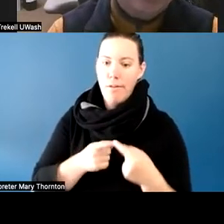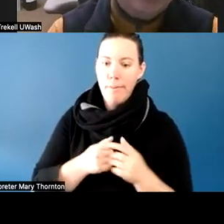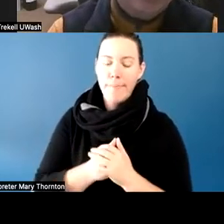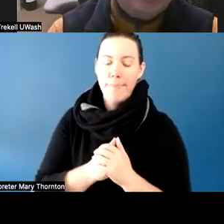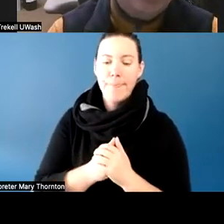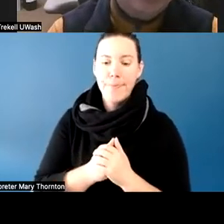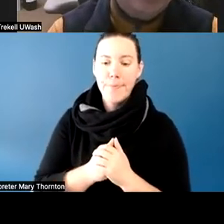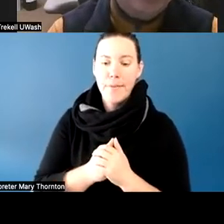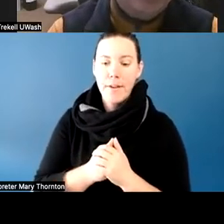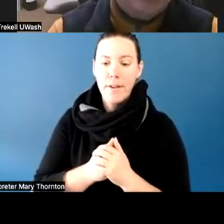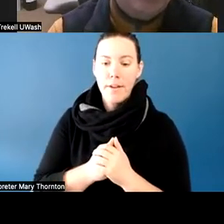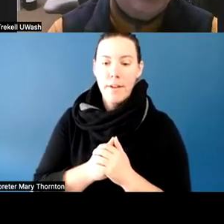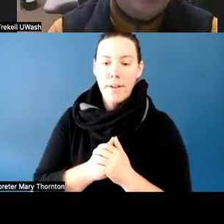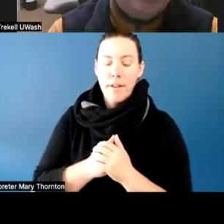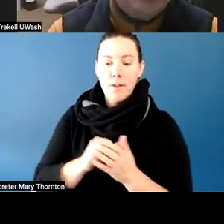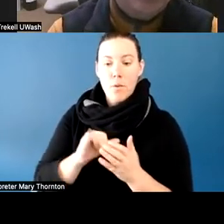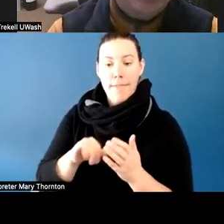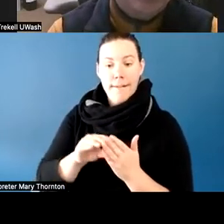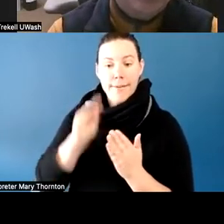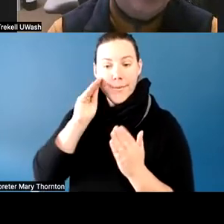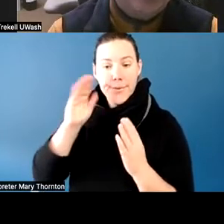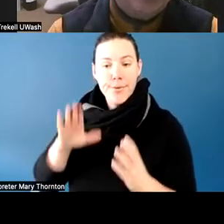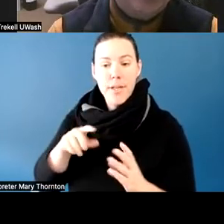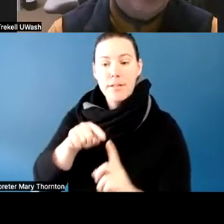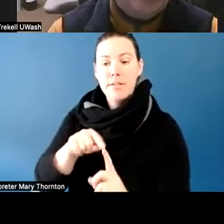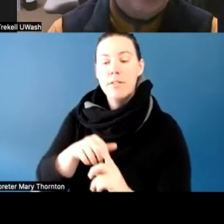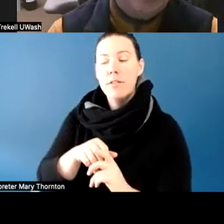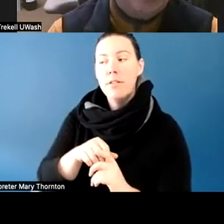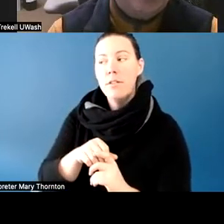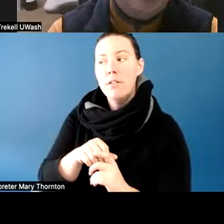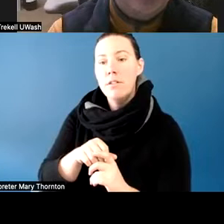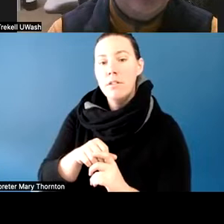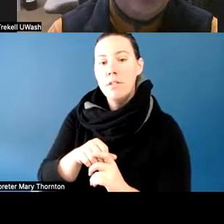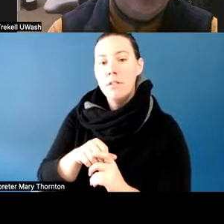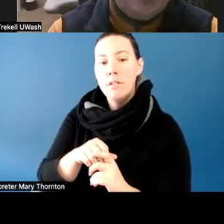That student was not turning in homework assignments,